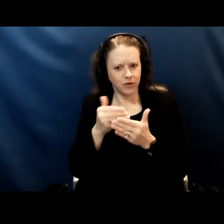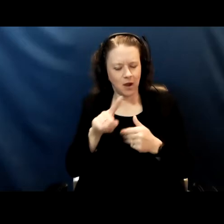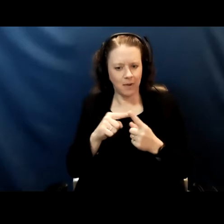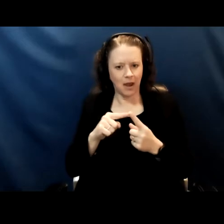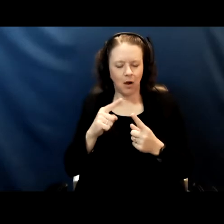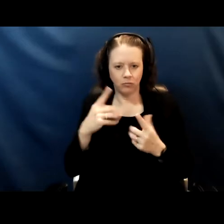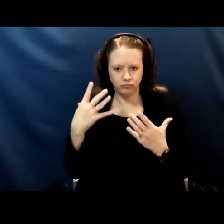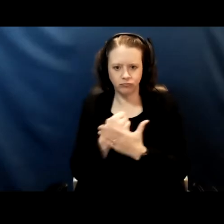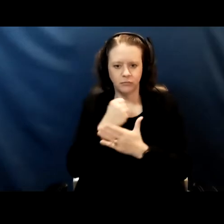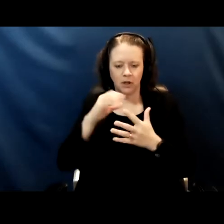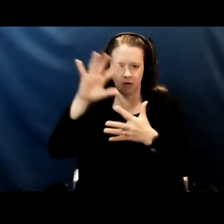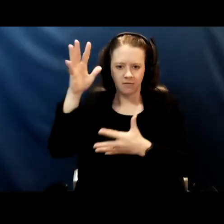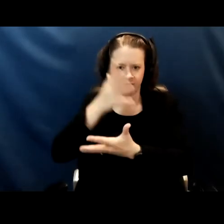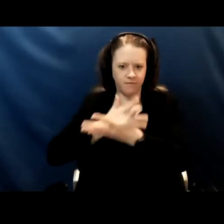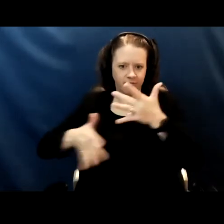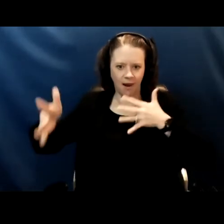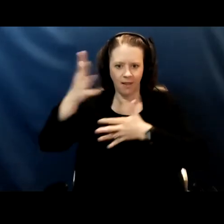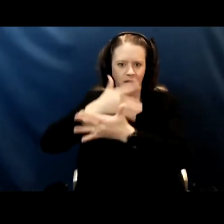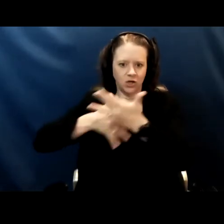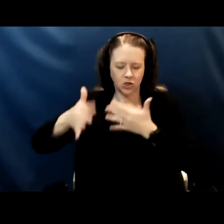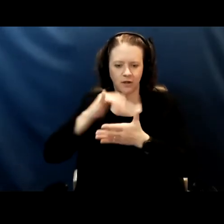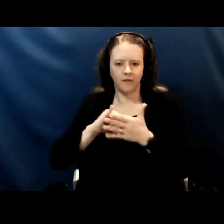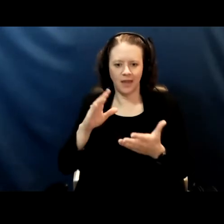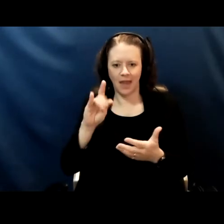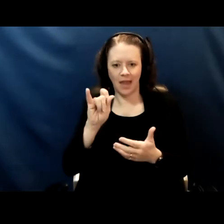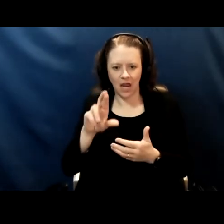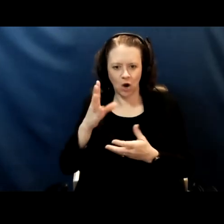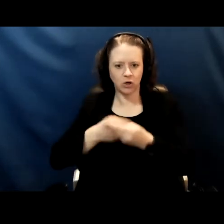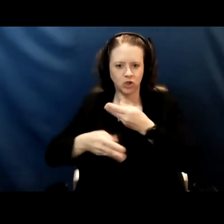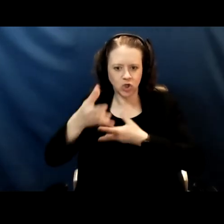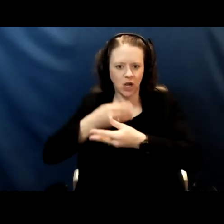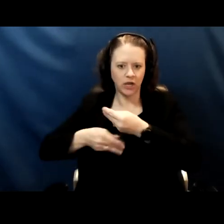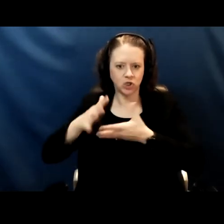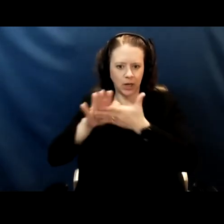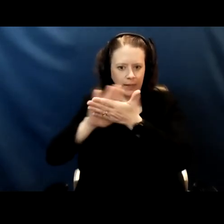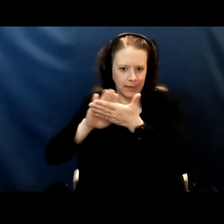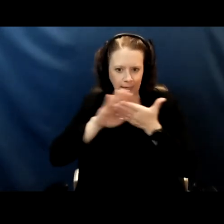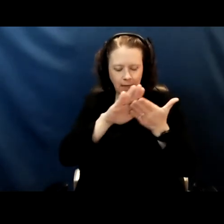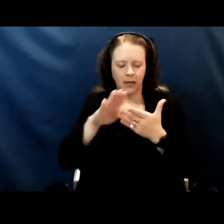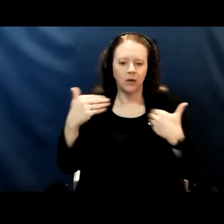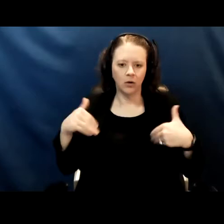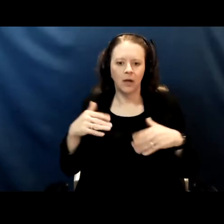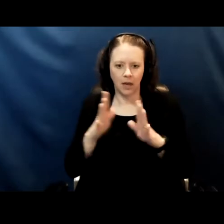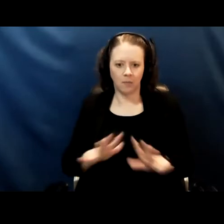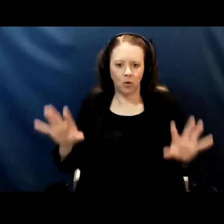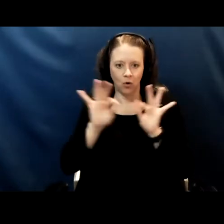and so the air exchange and the air cleaning we can really think about that very closely when we're thinking about a group of kids